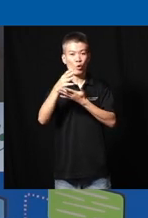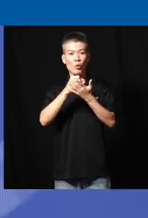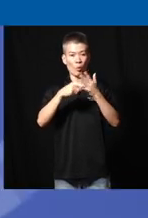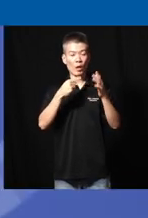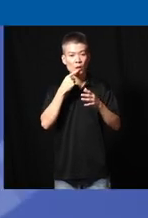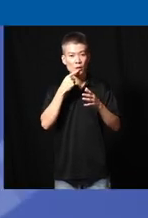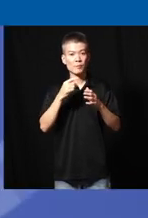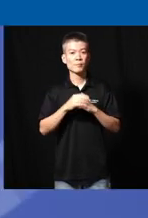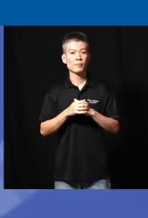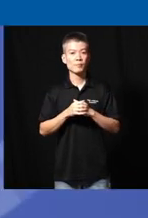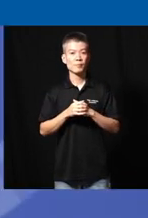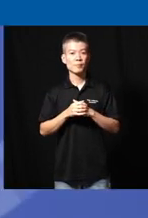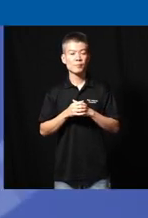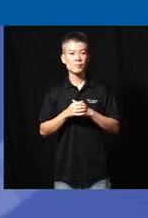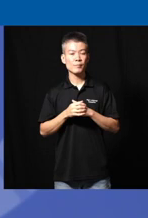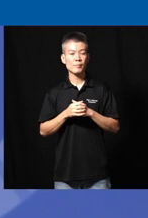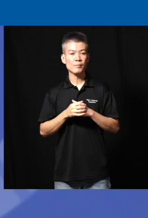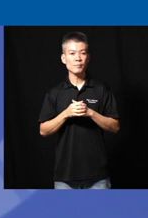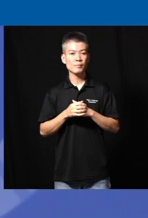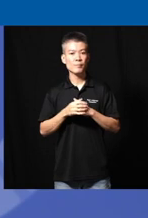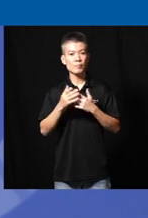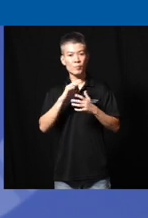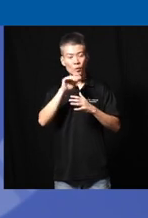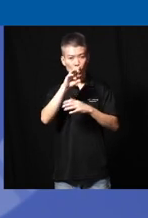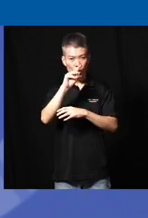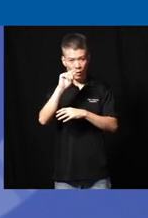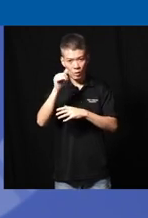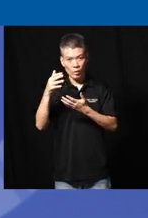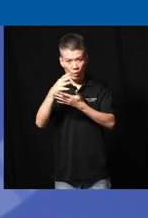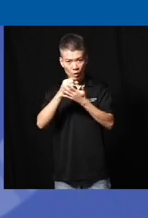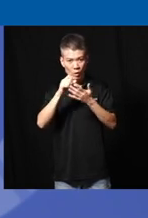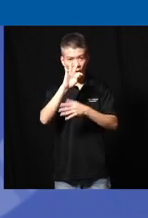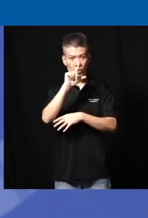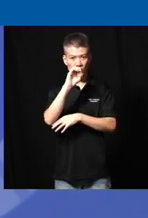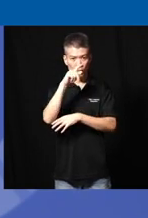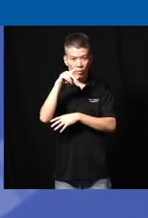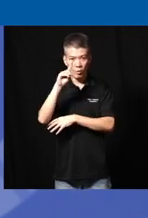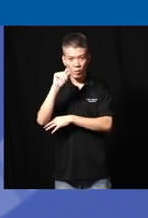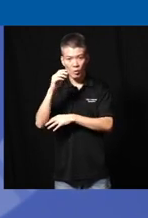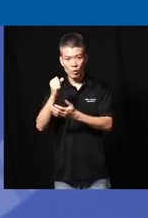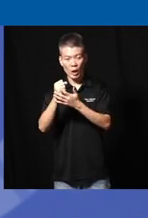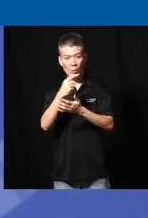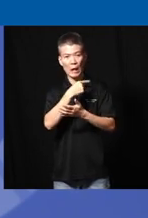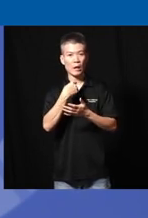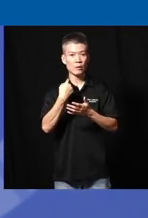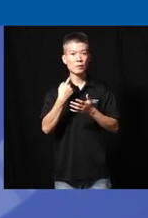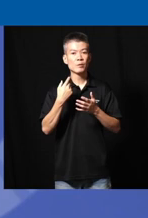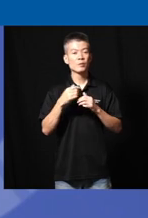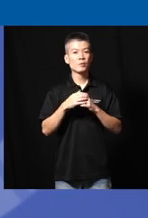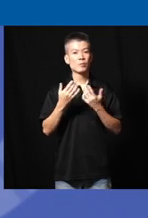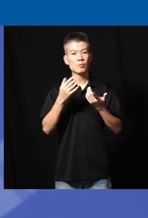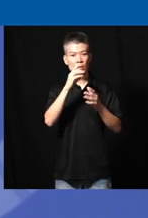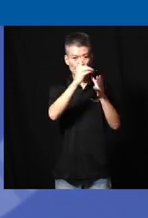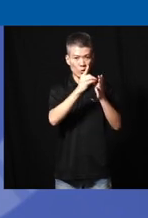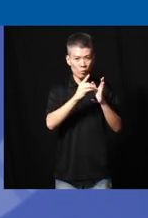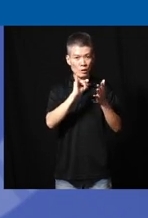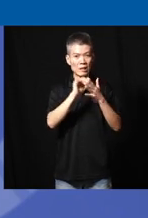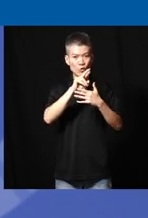said um the uh the Oda collect and also flock teer to help us uh document the result and what